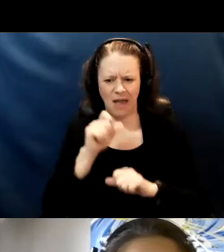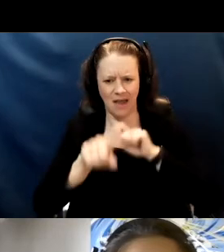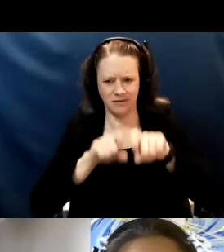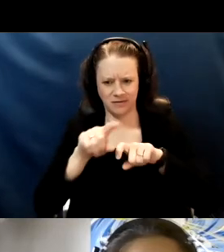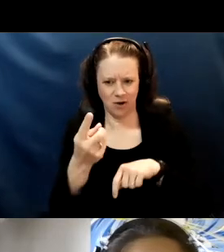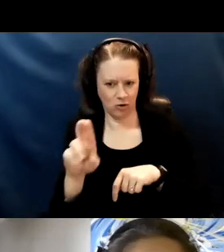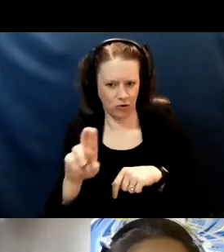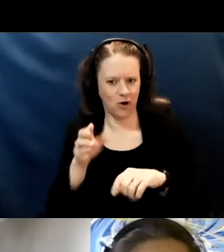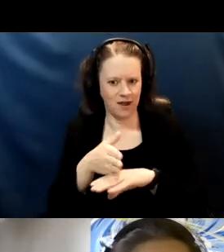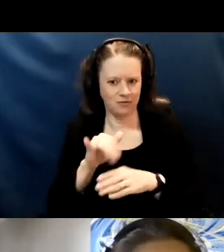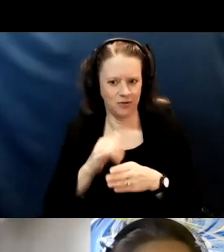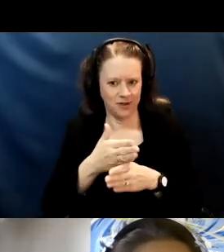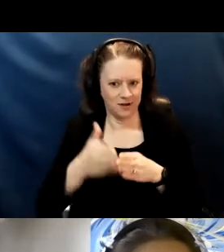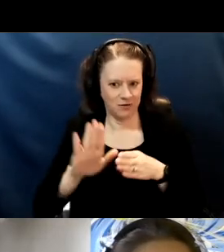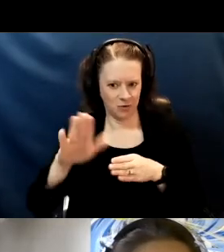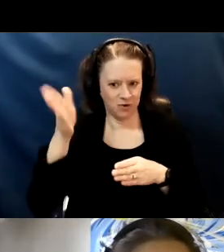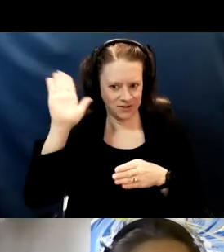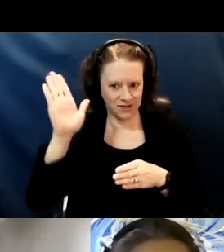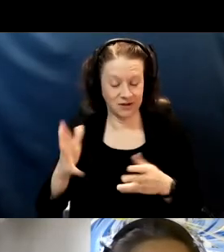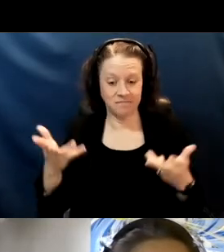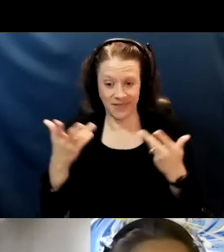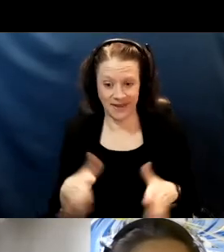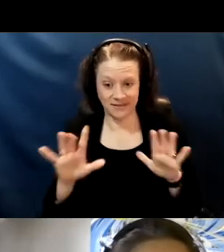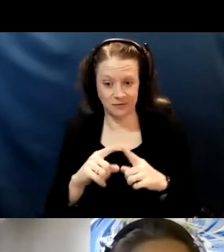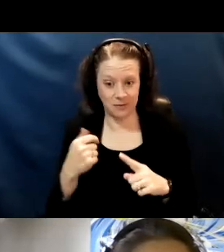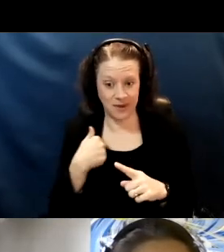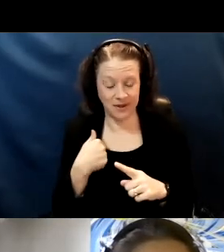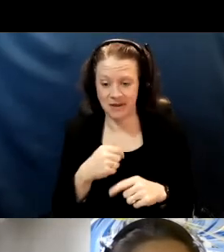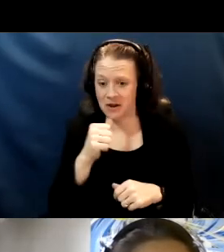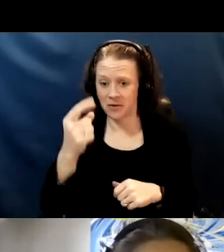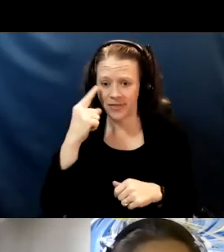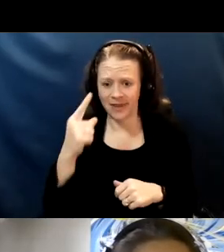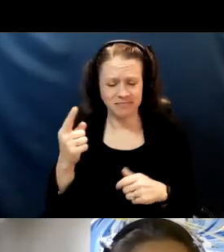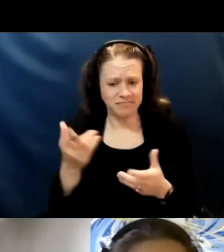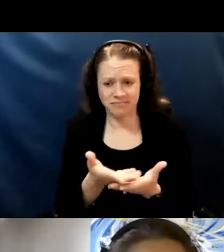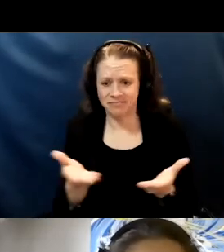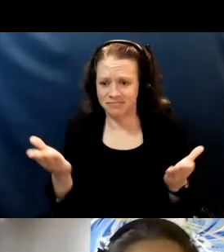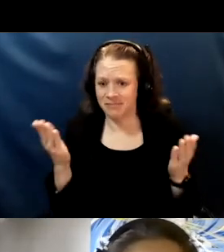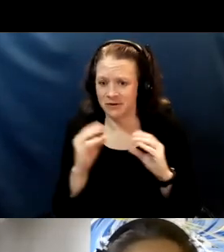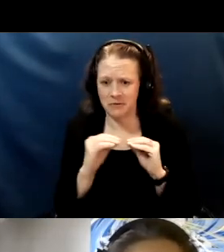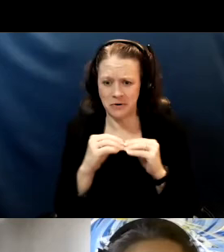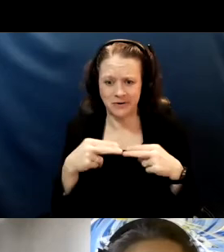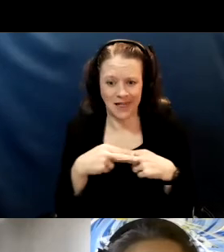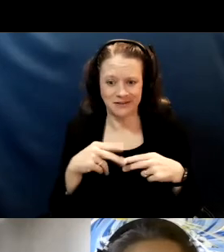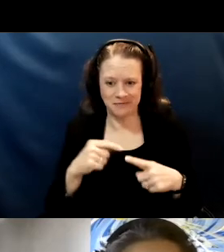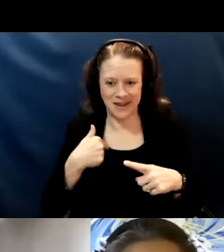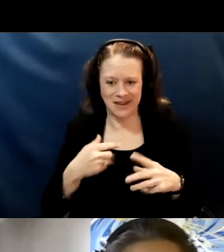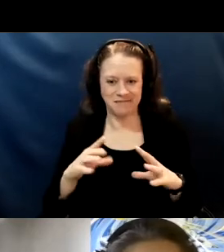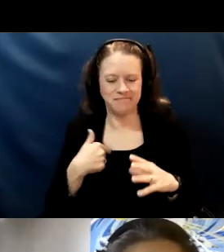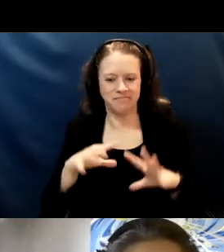That's pretty much it from me. I don't think there's anything, there's no more slides from me I'm going to go ahead and let,